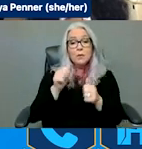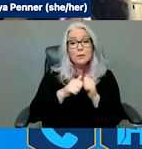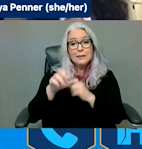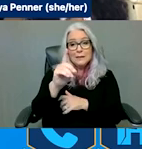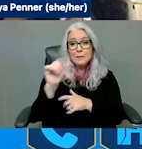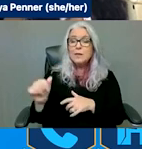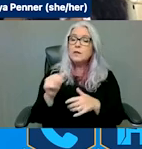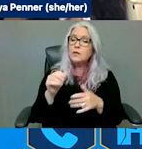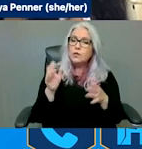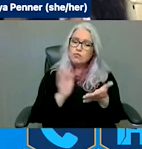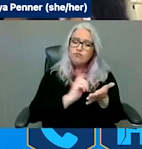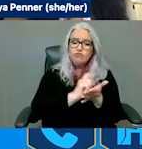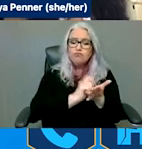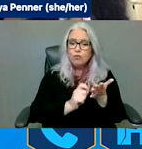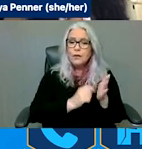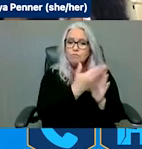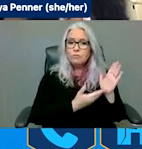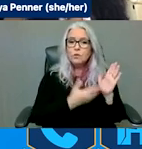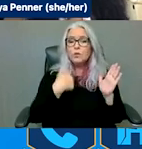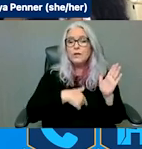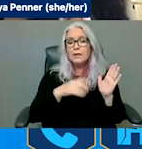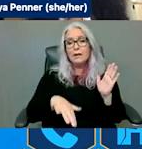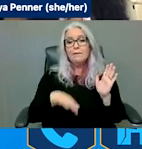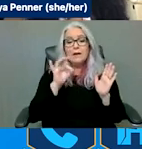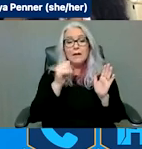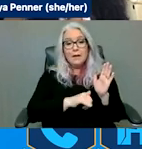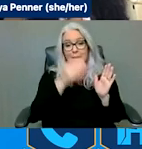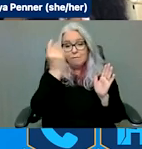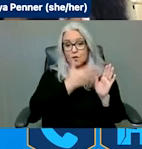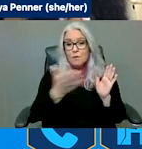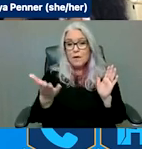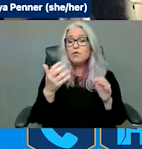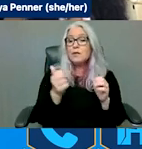key findings from that Census data. Certainly we know all those folks out there that